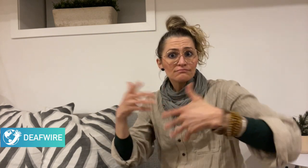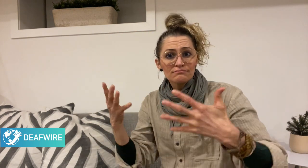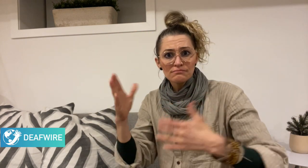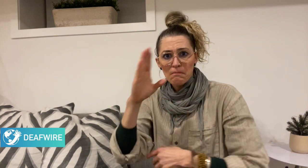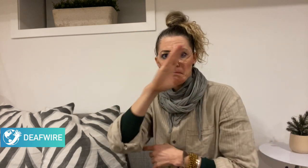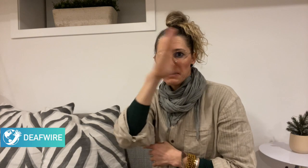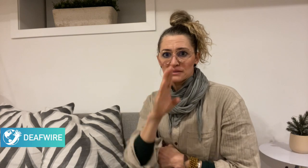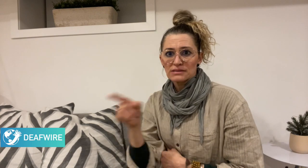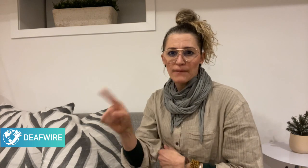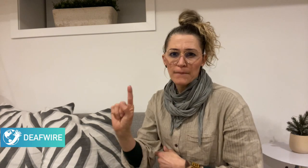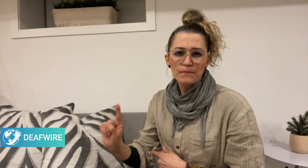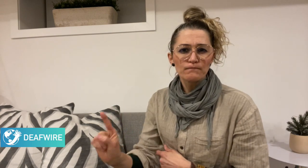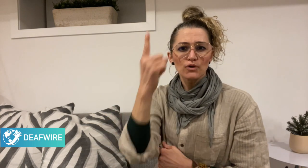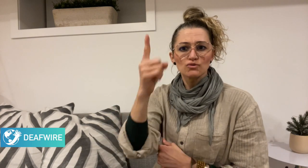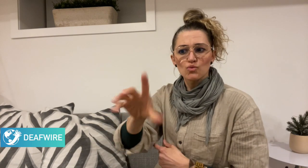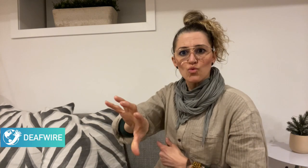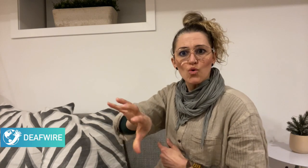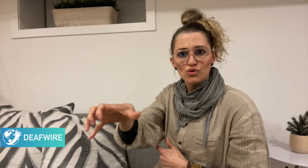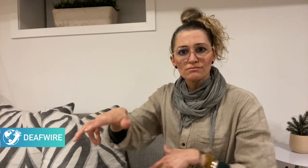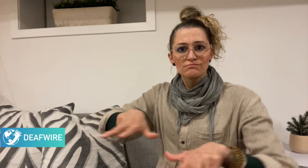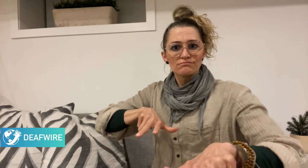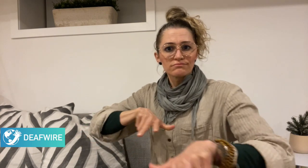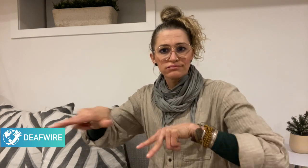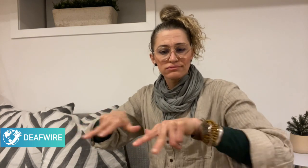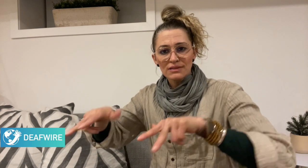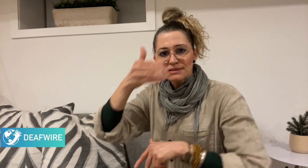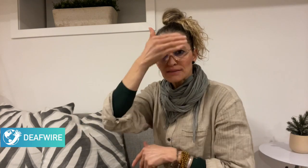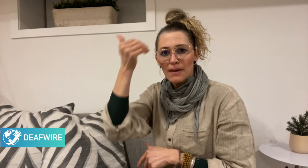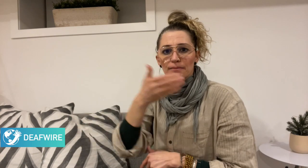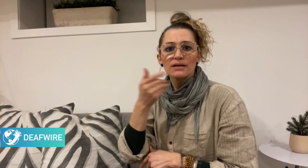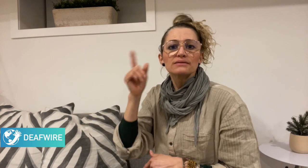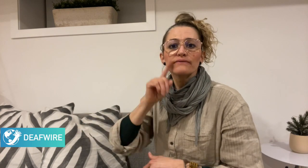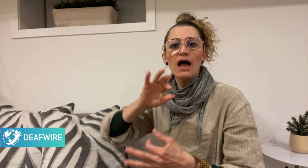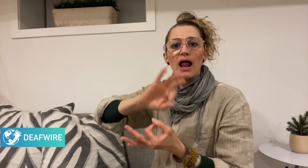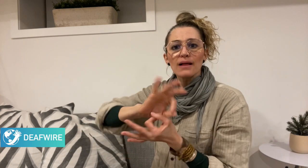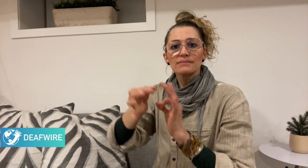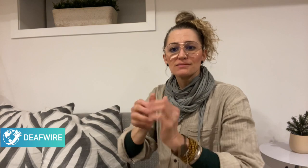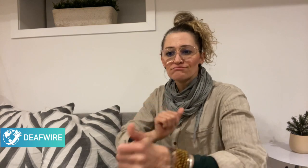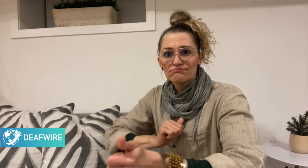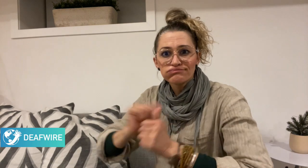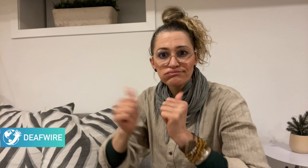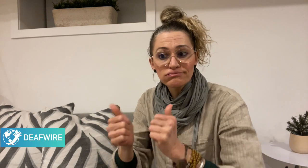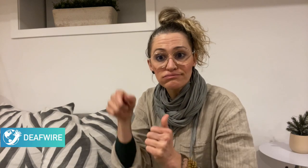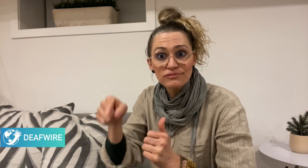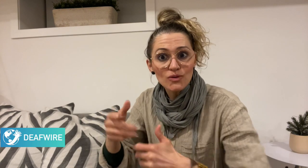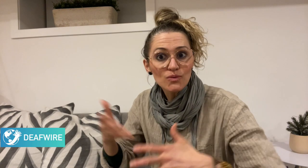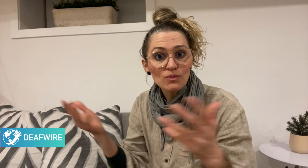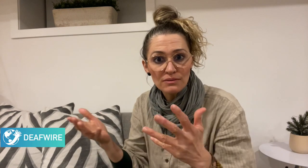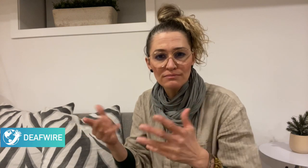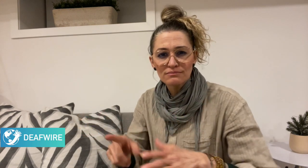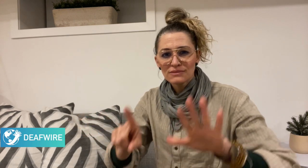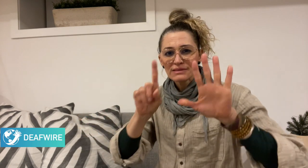in all of Latin America to host the Summer Deaf Olympic Games